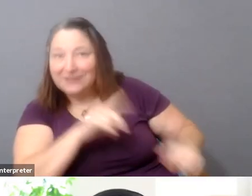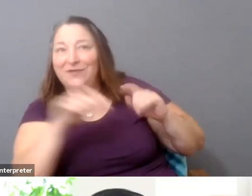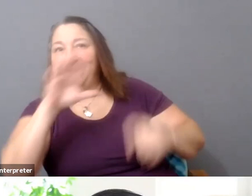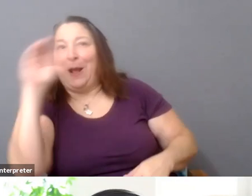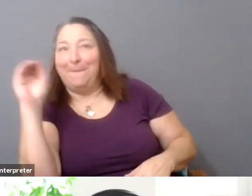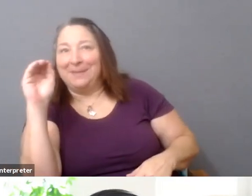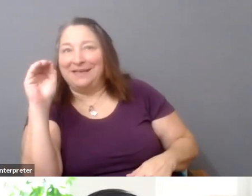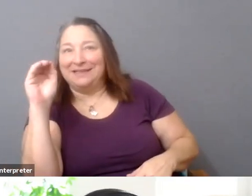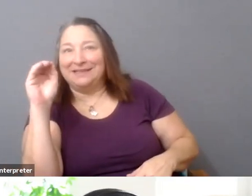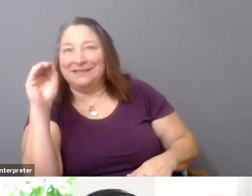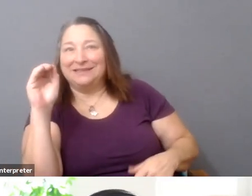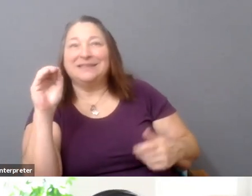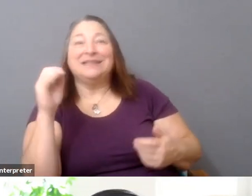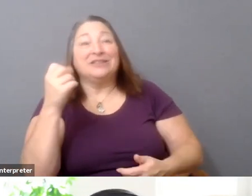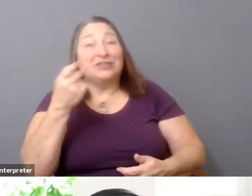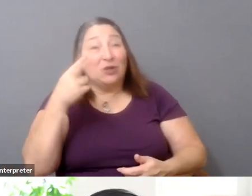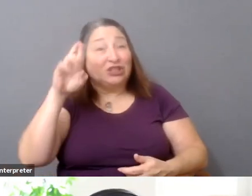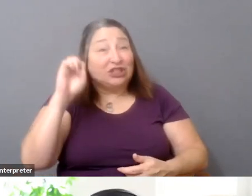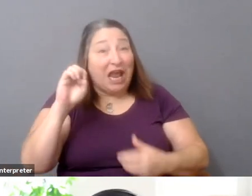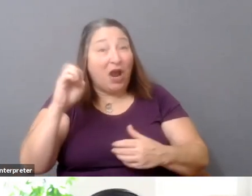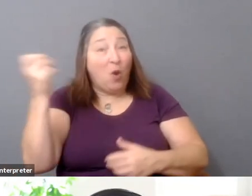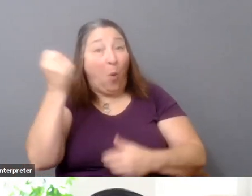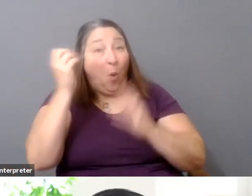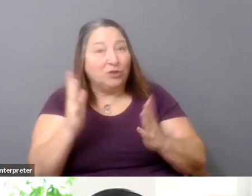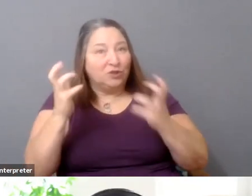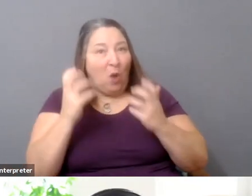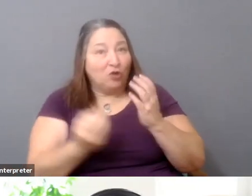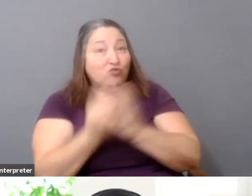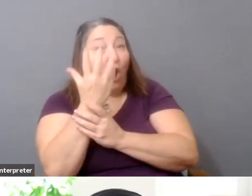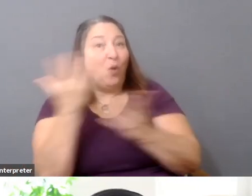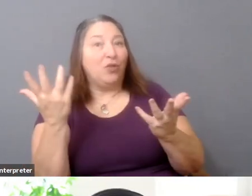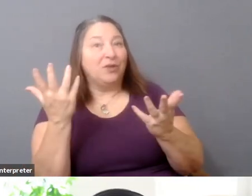shareholders want growth. And so if you want that growth, you're going to do all these unnatural things,